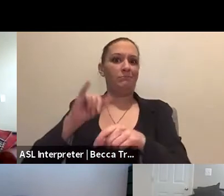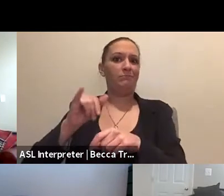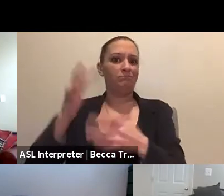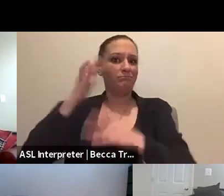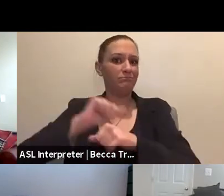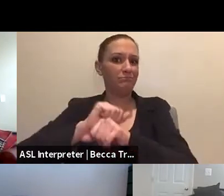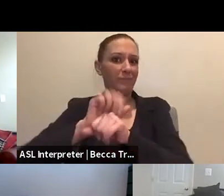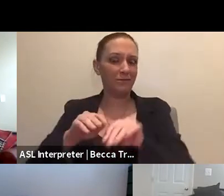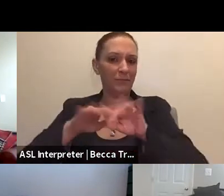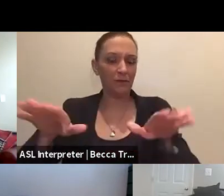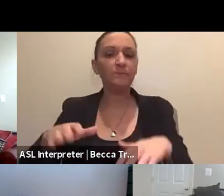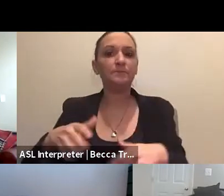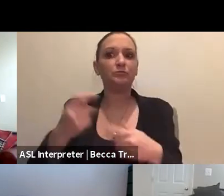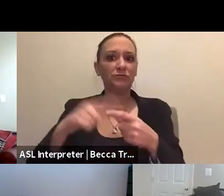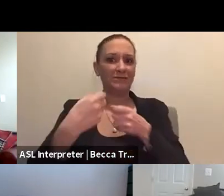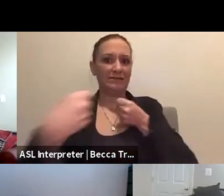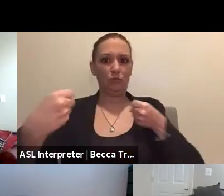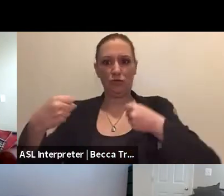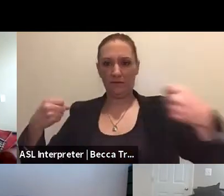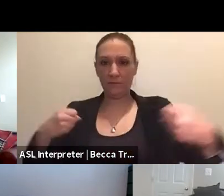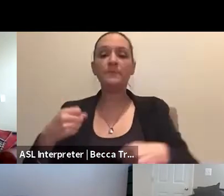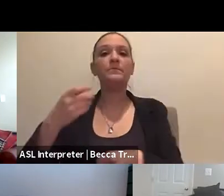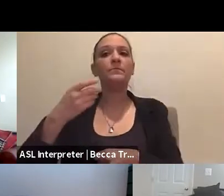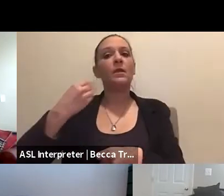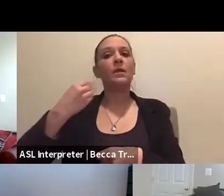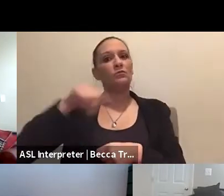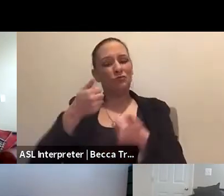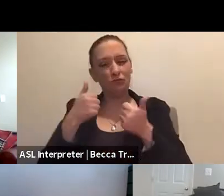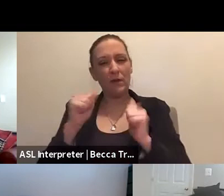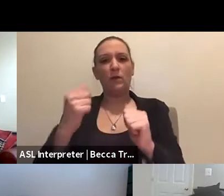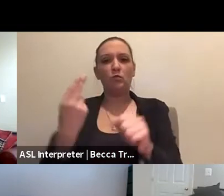And we try to use non congregates settings if possible